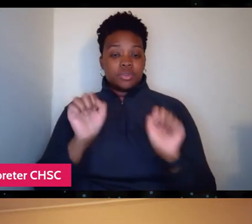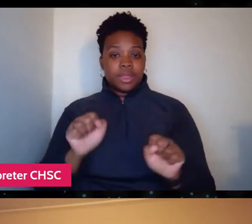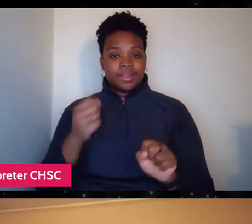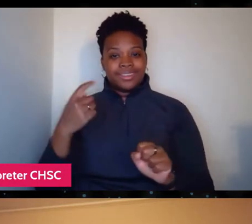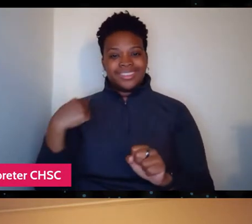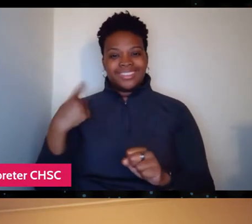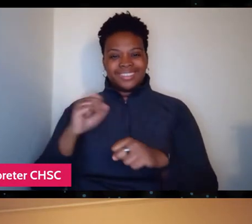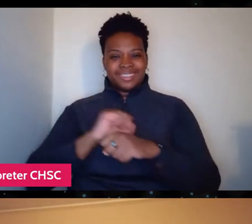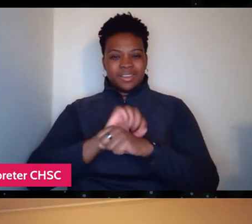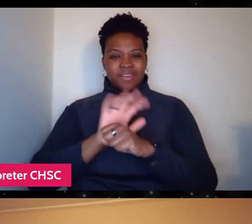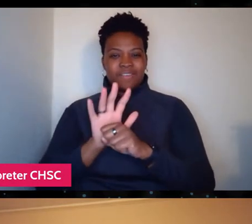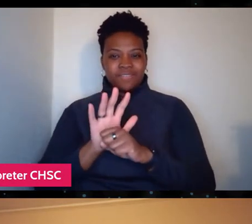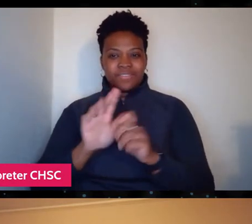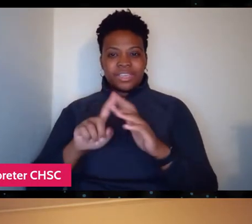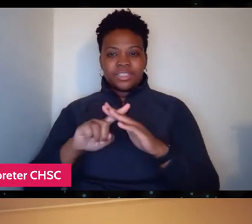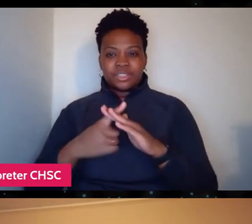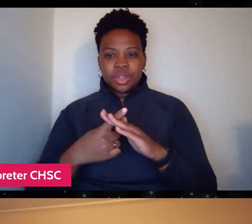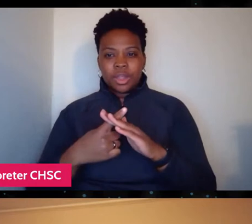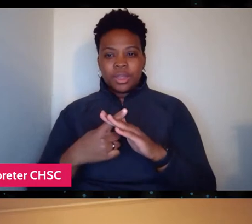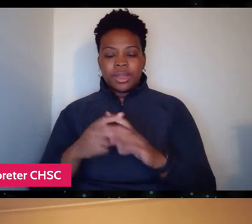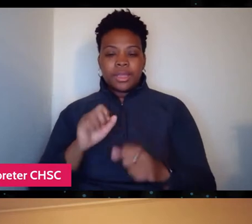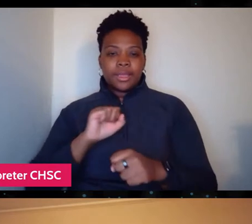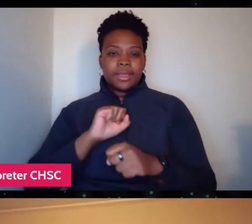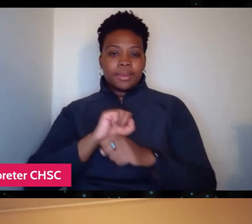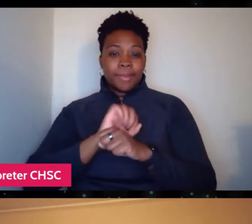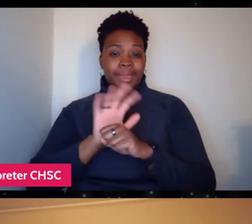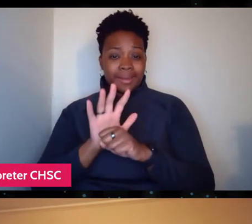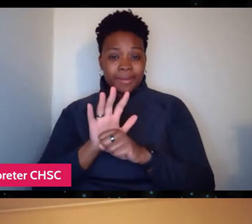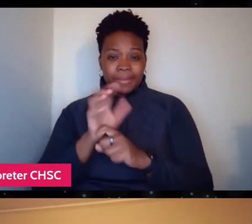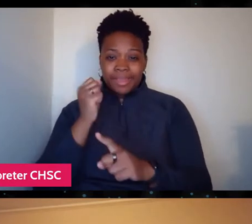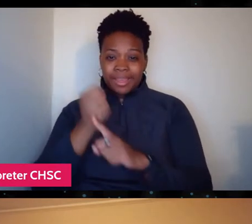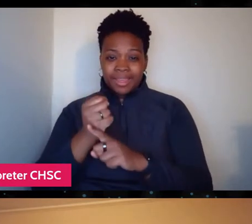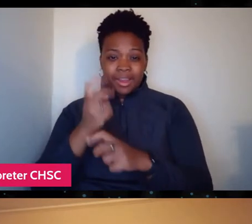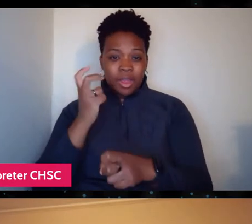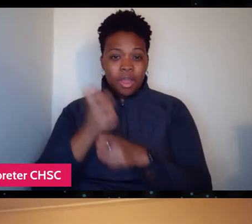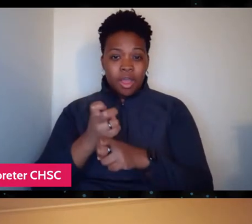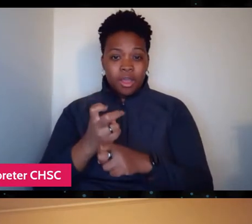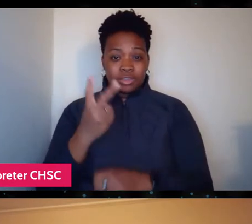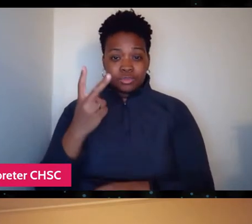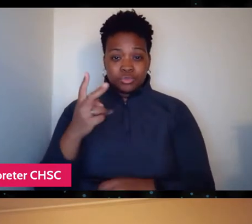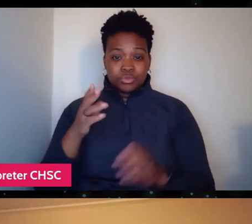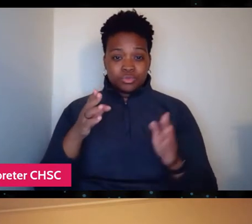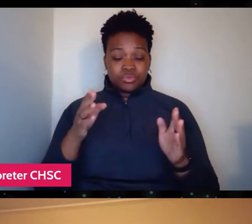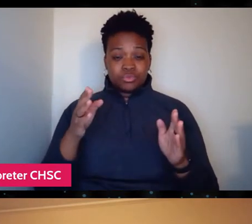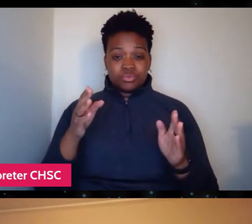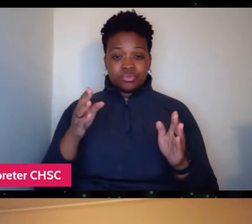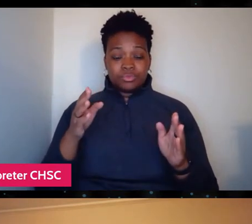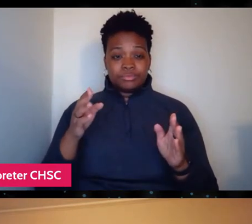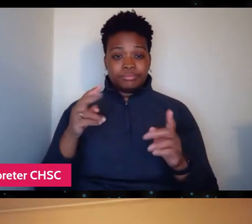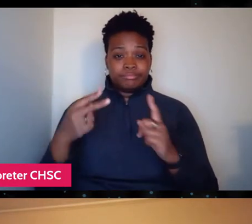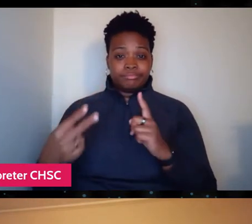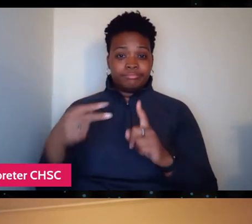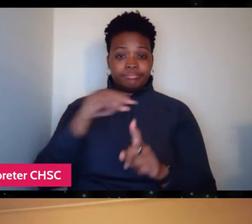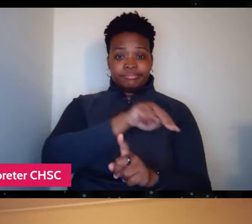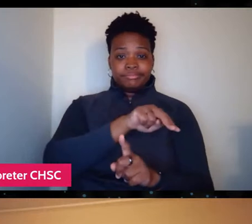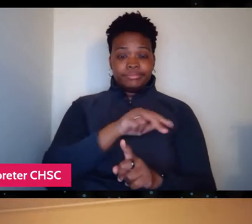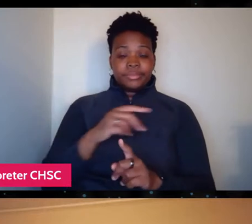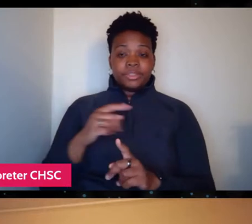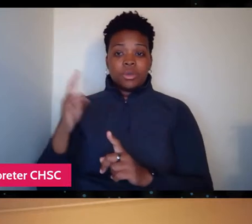obviously the pandemic hit them quite hard from two fronts really on one side donations obviously dried up